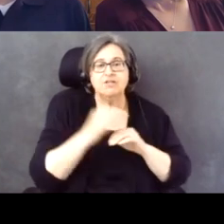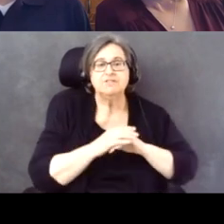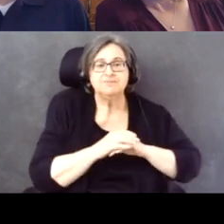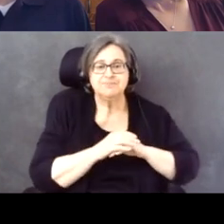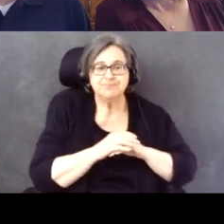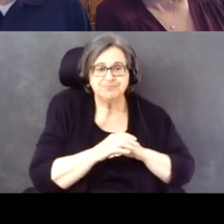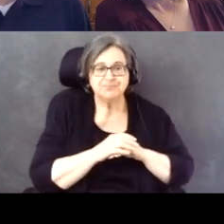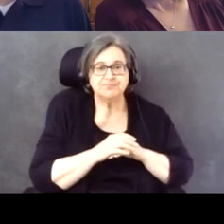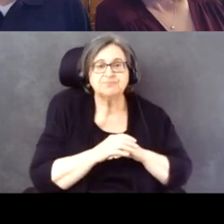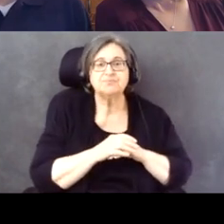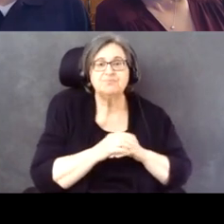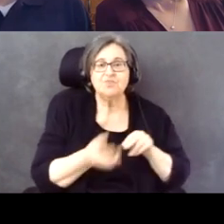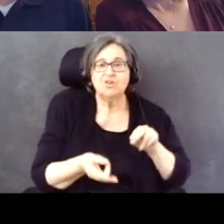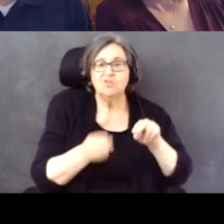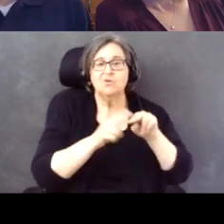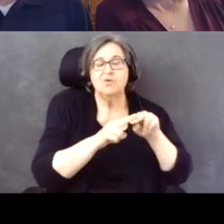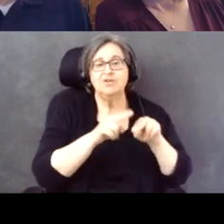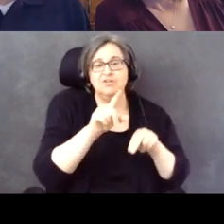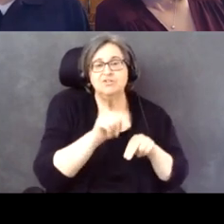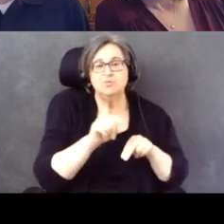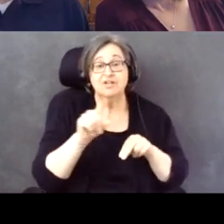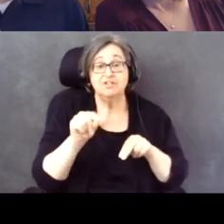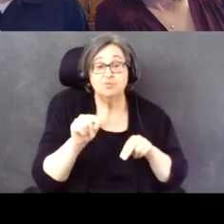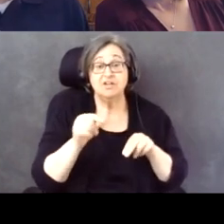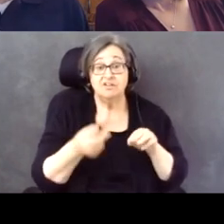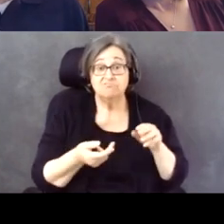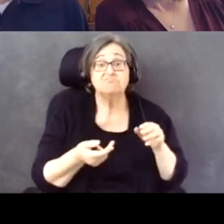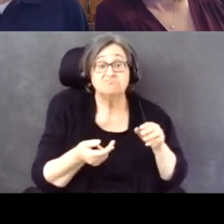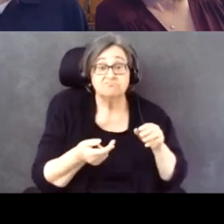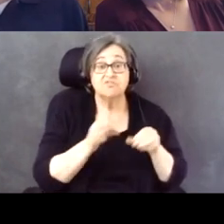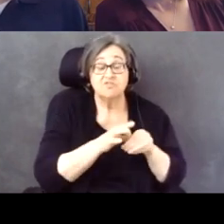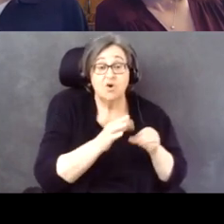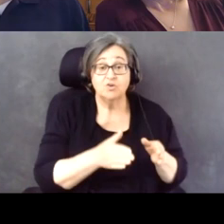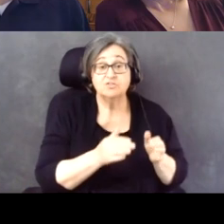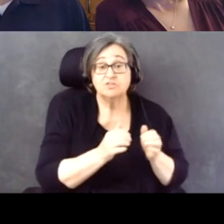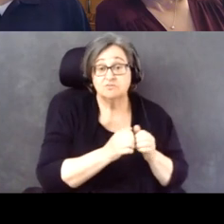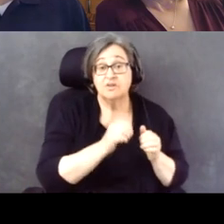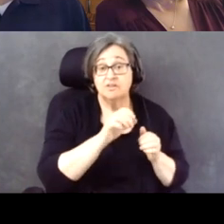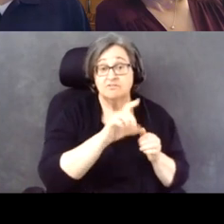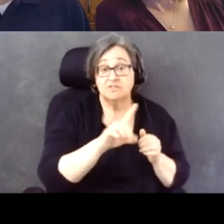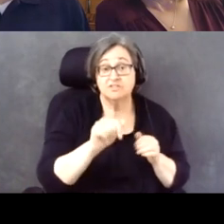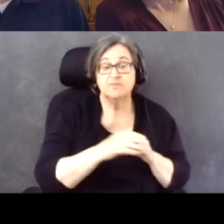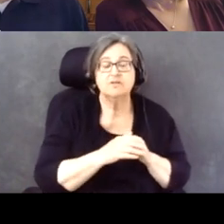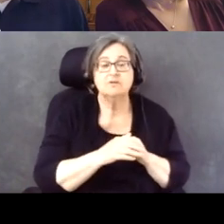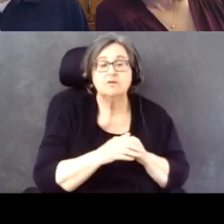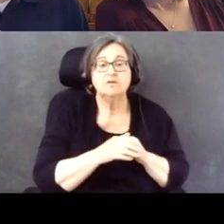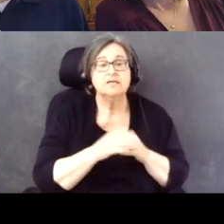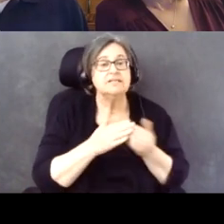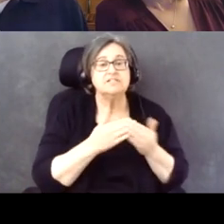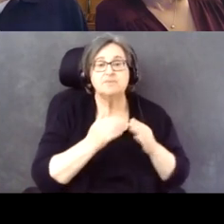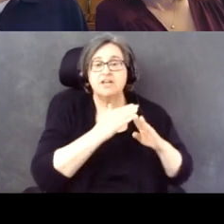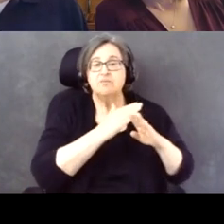2020 among people with disabilities. So despite the barriers they often face, people with disabilities are just as interested in